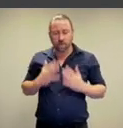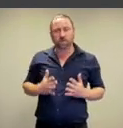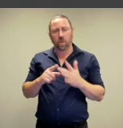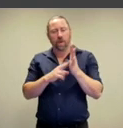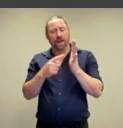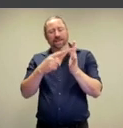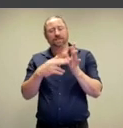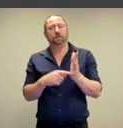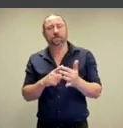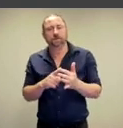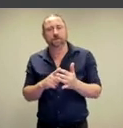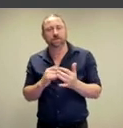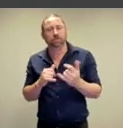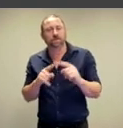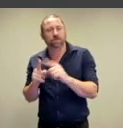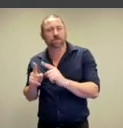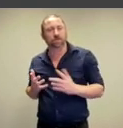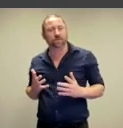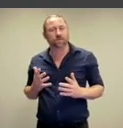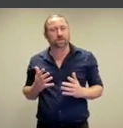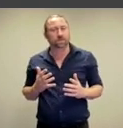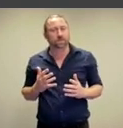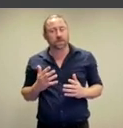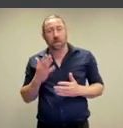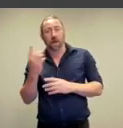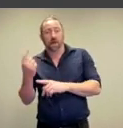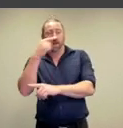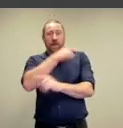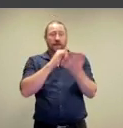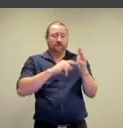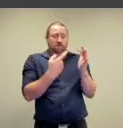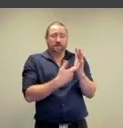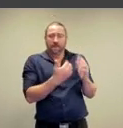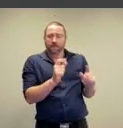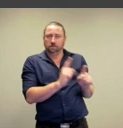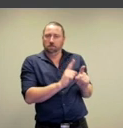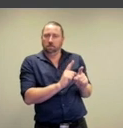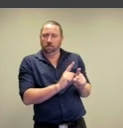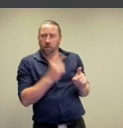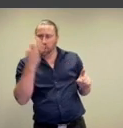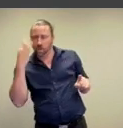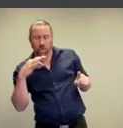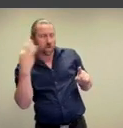individuality and intimacy that is also a part of Spencer Tunick's